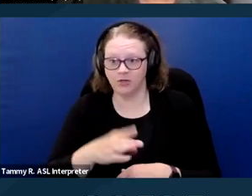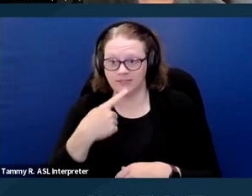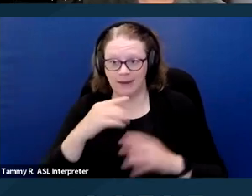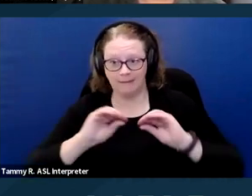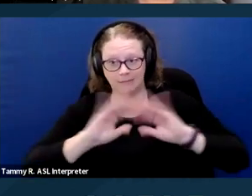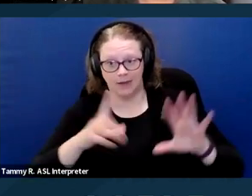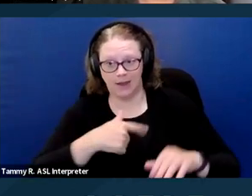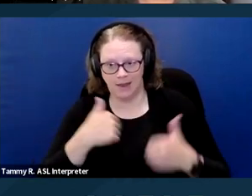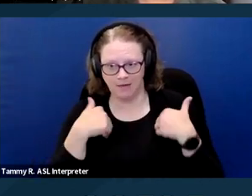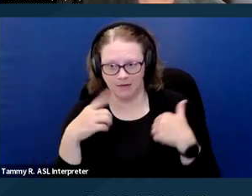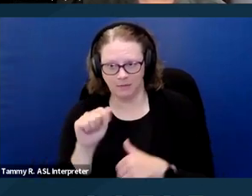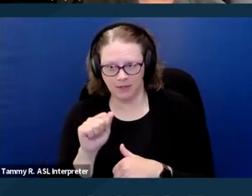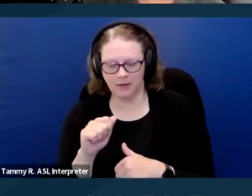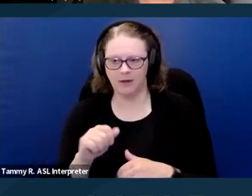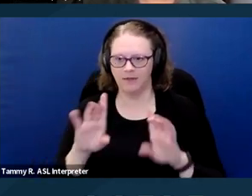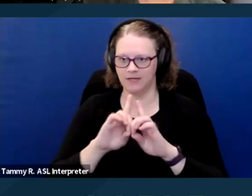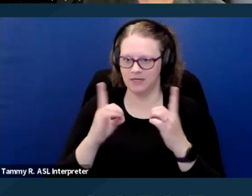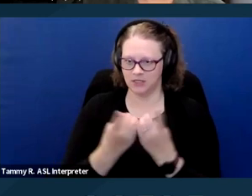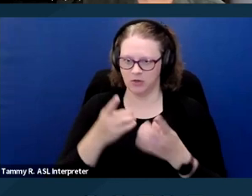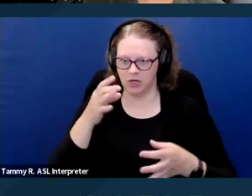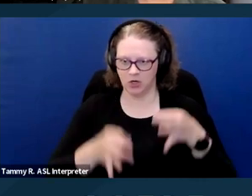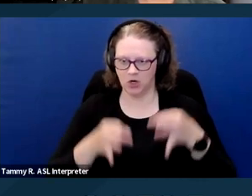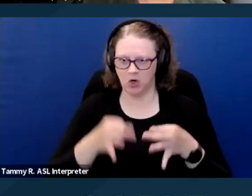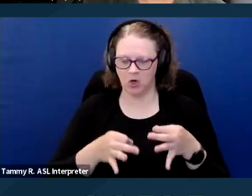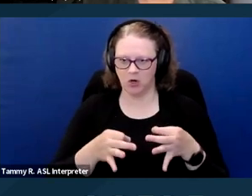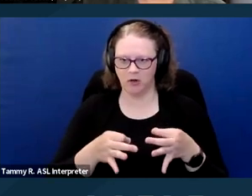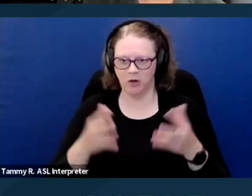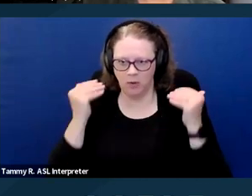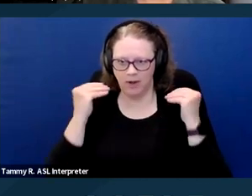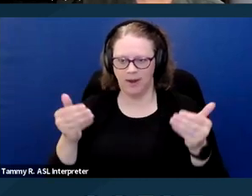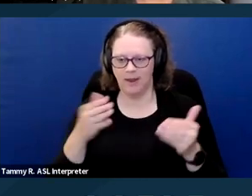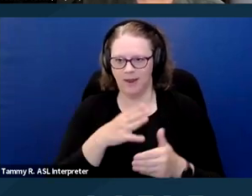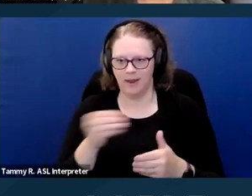The court, the district court granted summary judgment in the case against Ms. McClendon